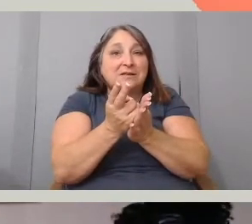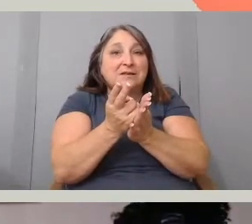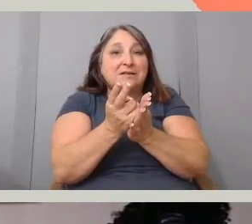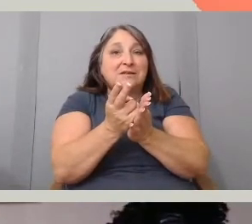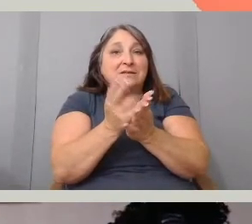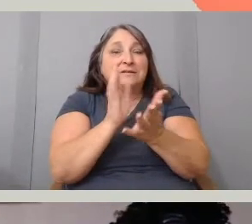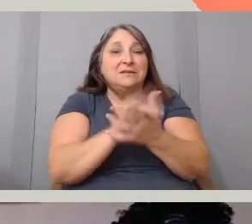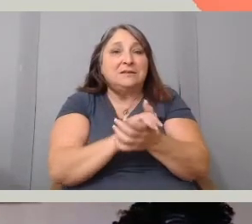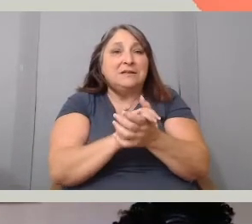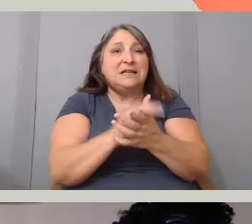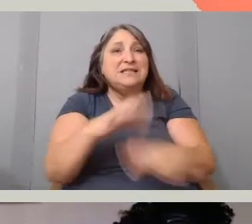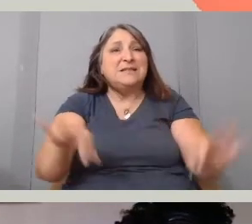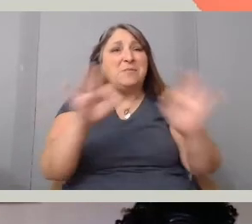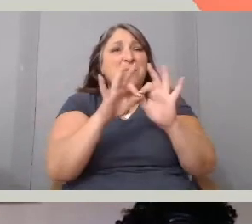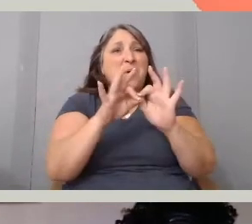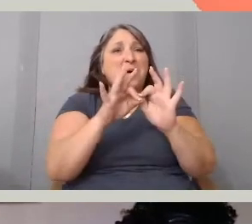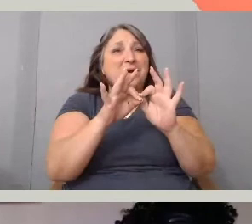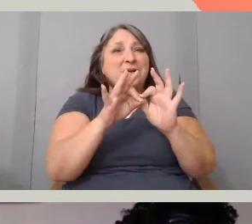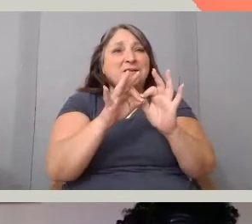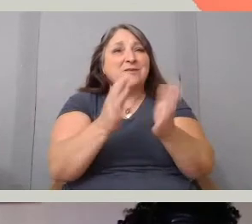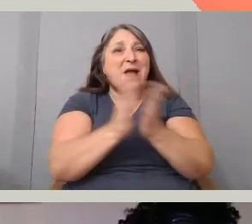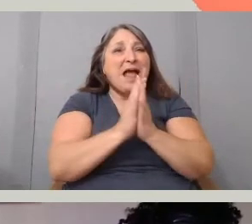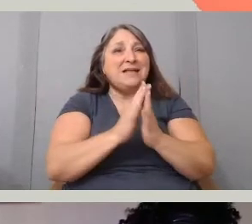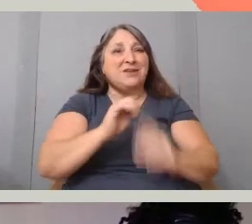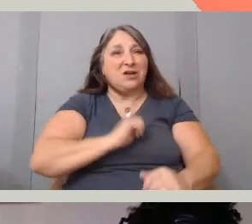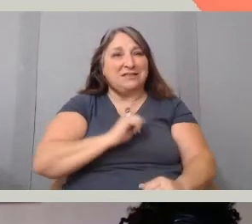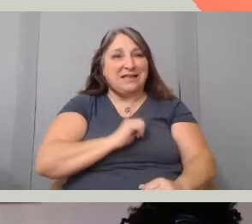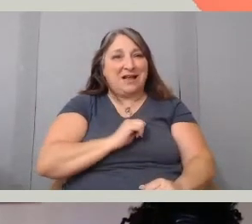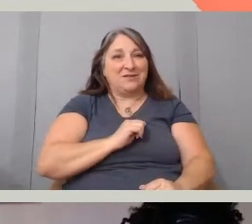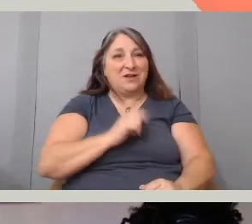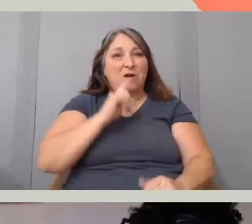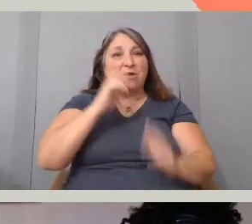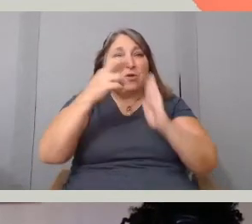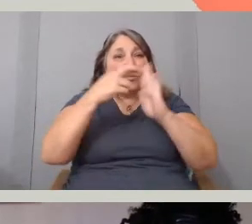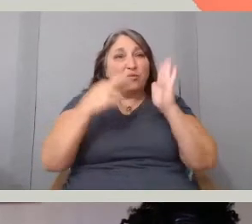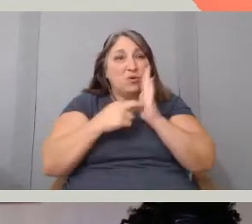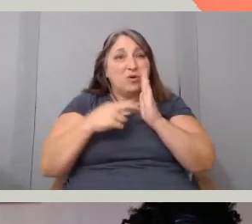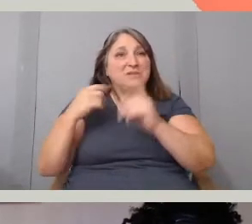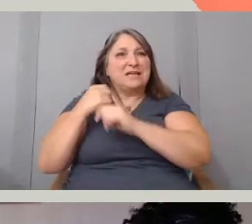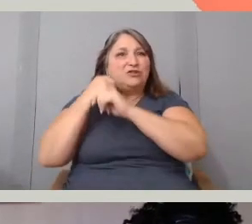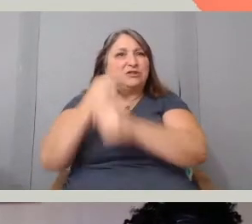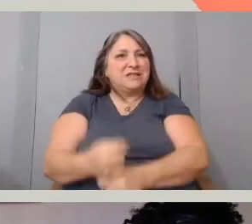are the rules, are the traditions that, again are coming from very specific perspectives,